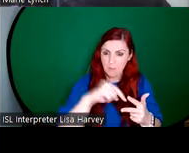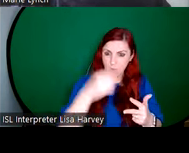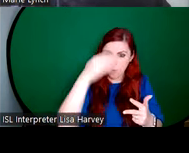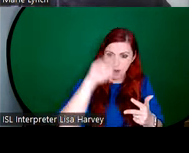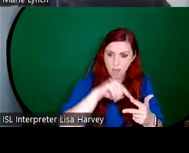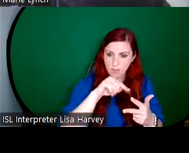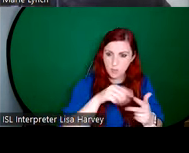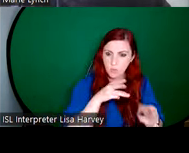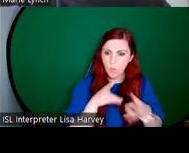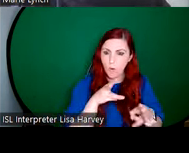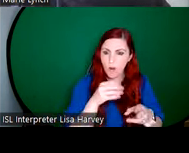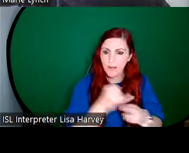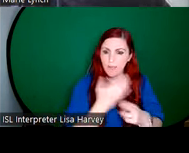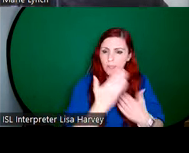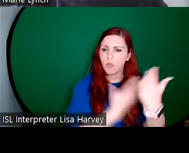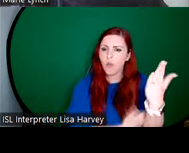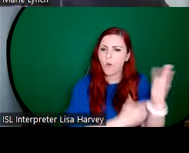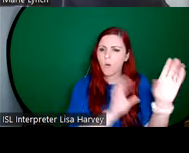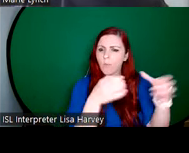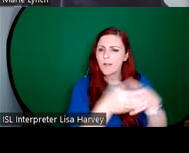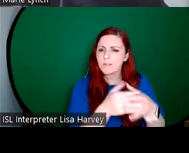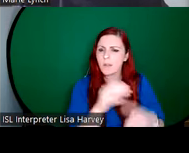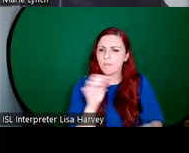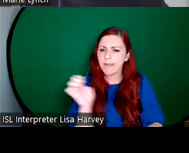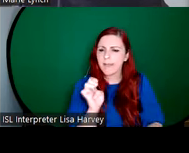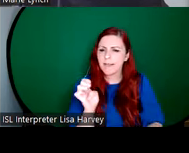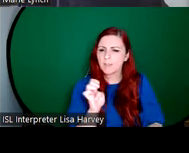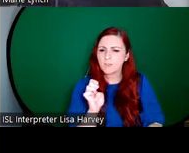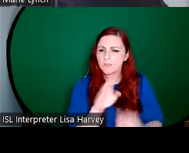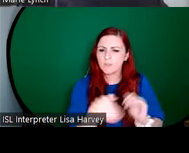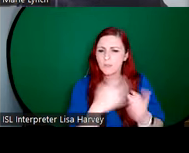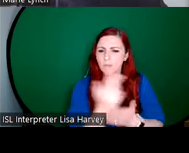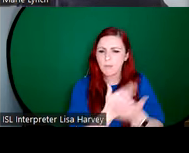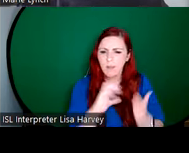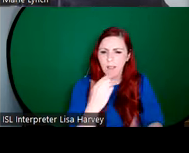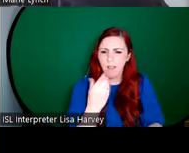the Youghal of English church decorators, Cox, Sons, Buckley and Co, you can see